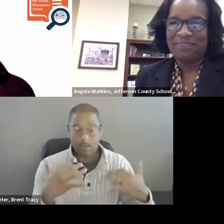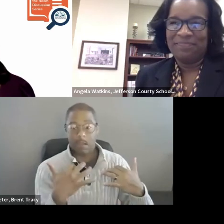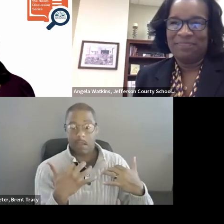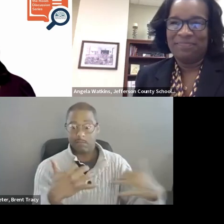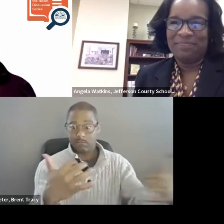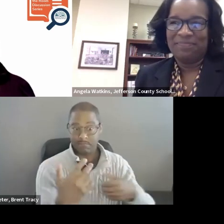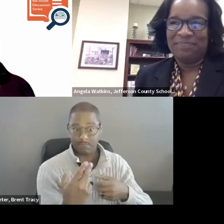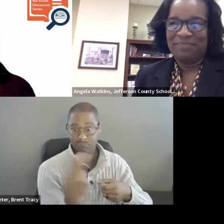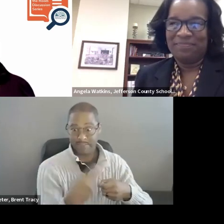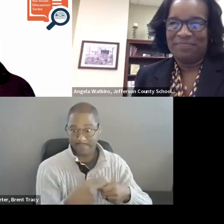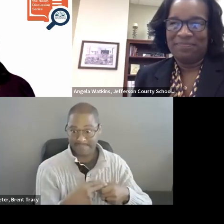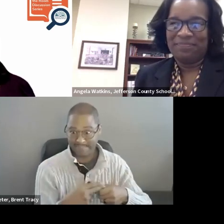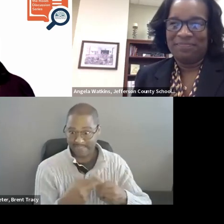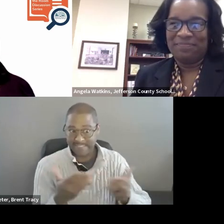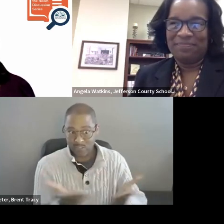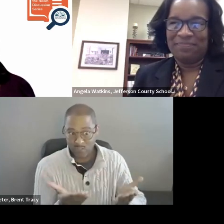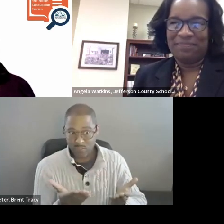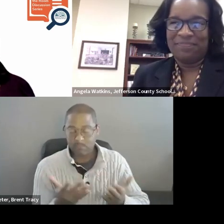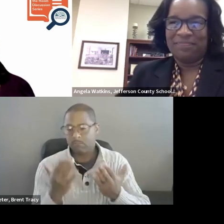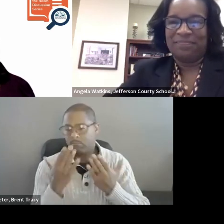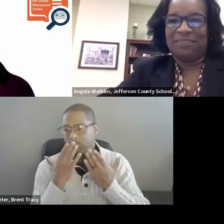We hope you can join us for future Reading the Room events.